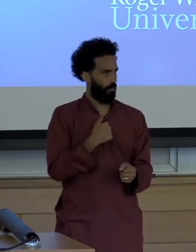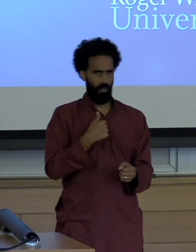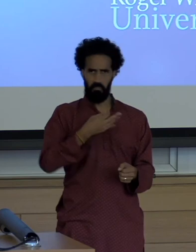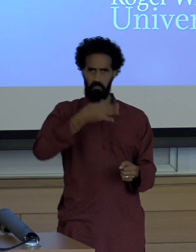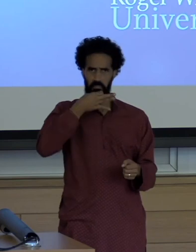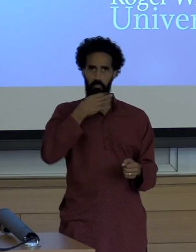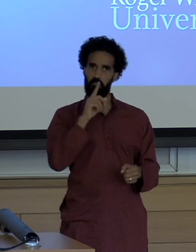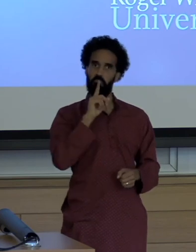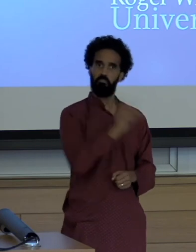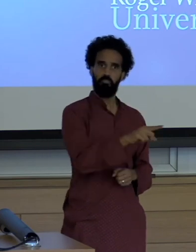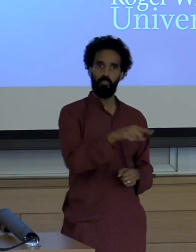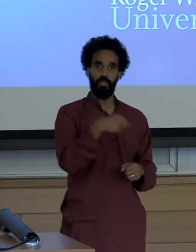And yet those people